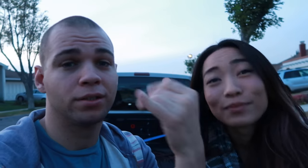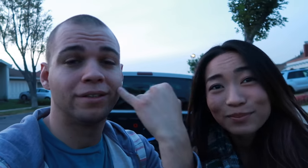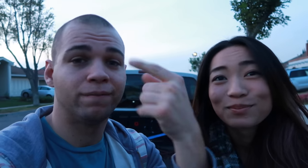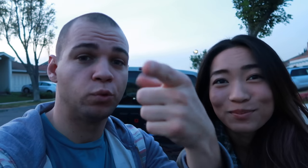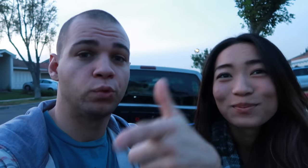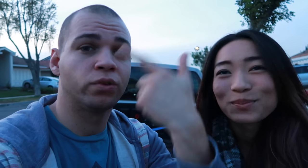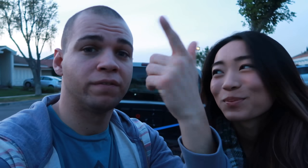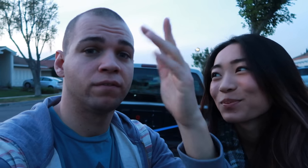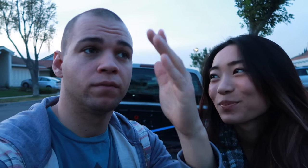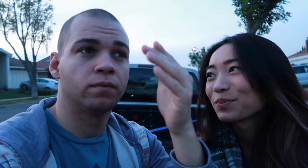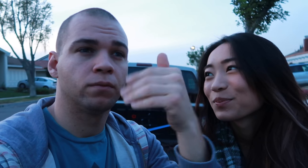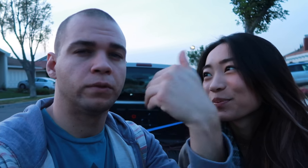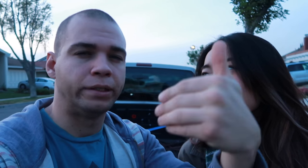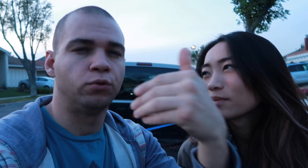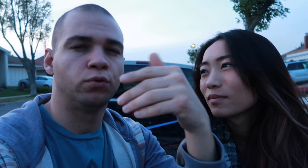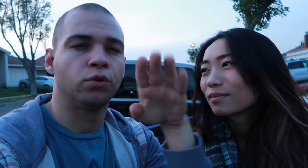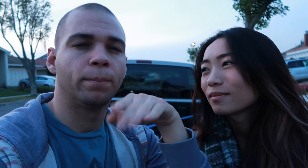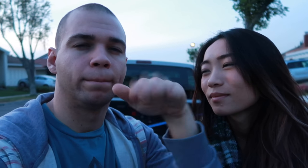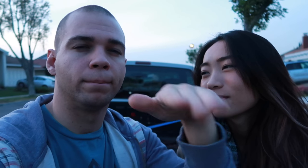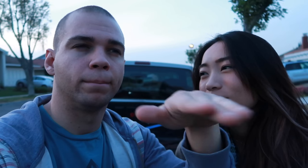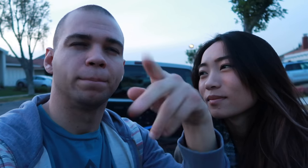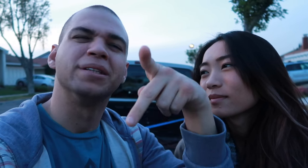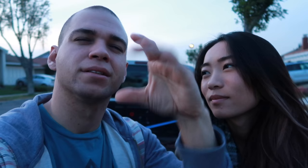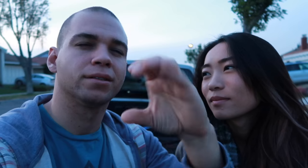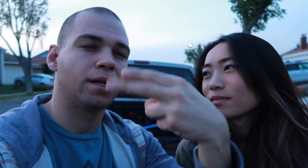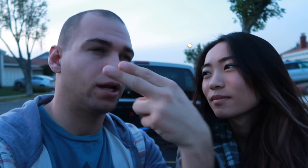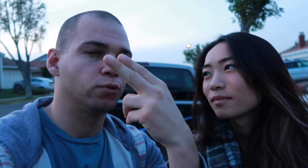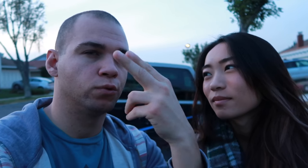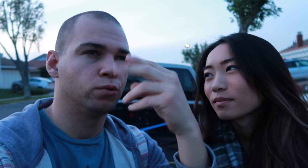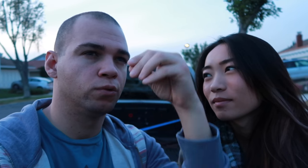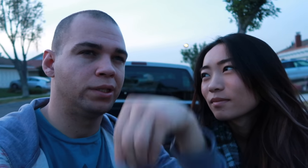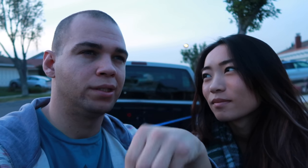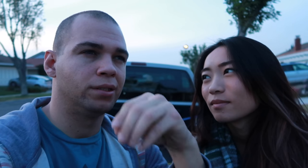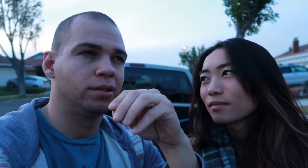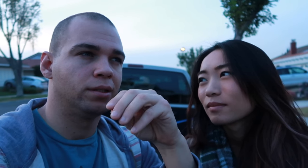so if you live near PCH in